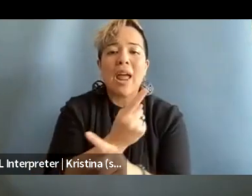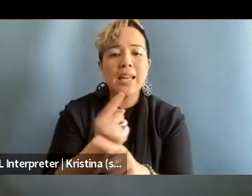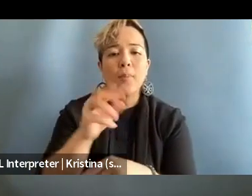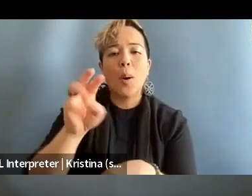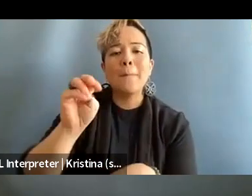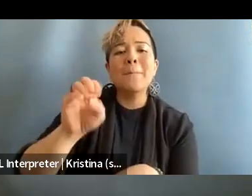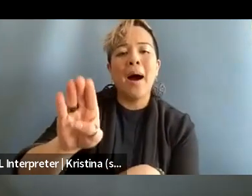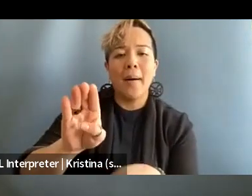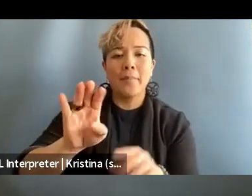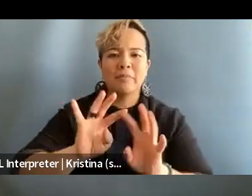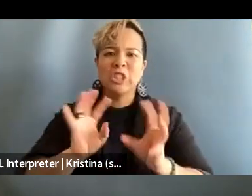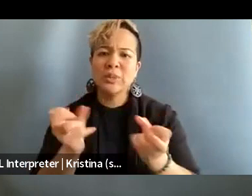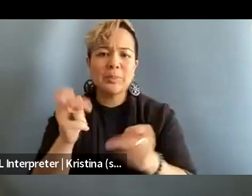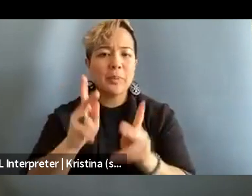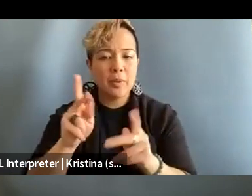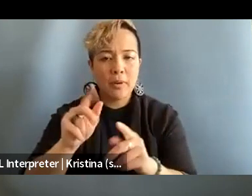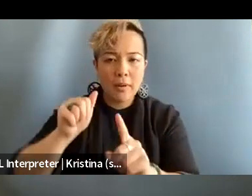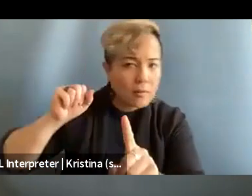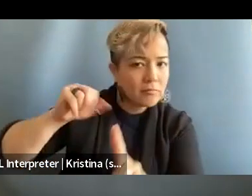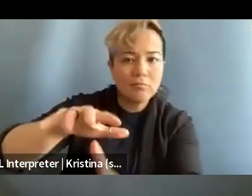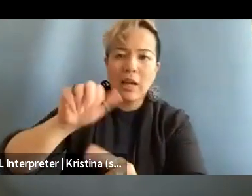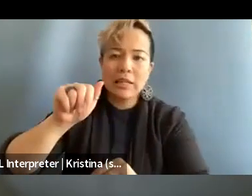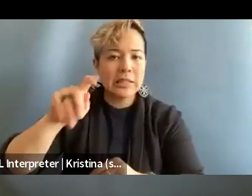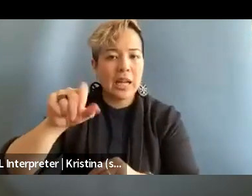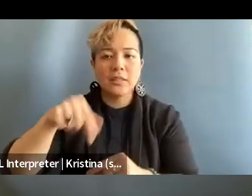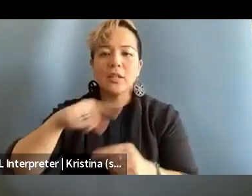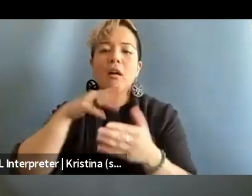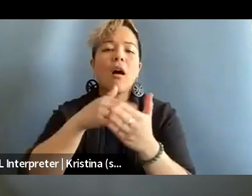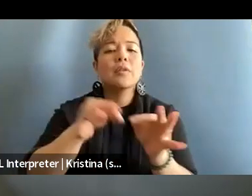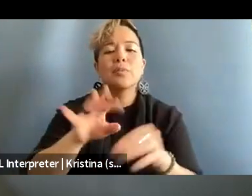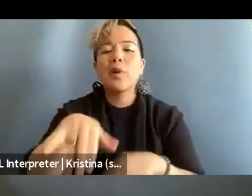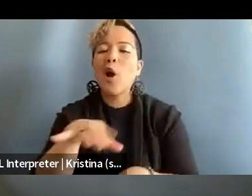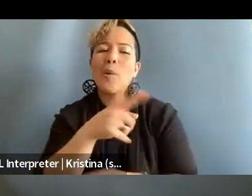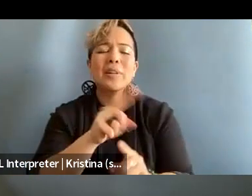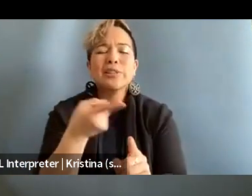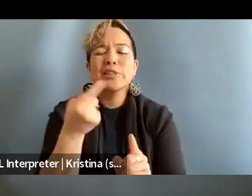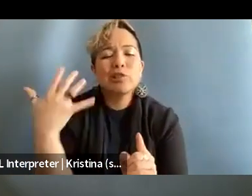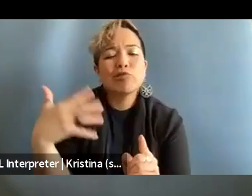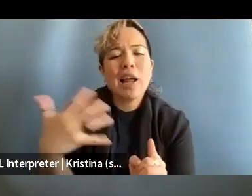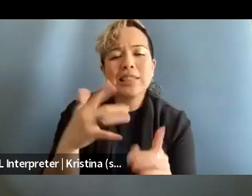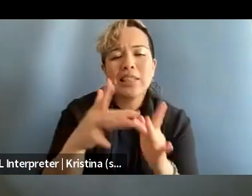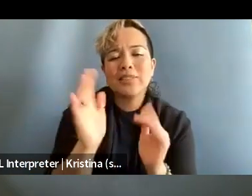I think that oftentimes they're described as, oh it's the crazy internet or crazy Twitter.